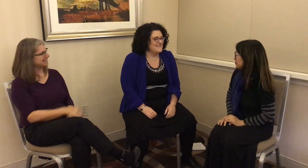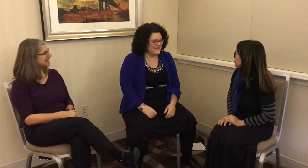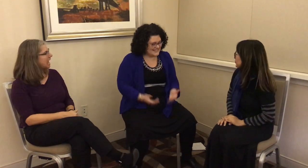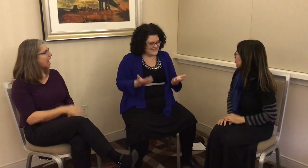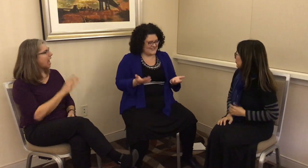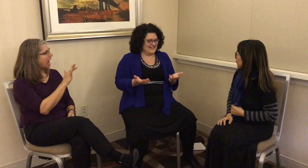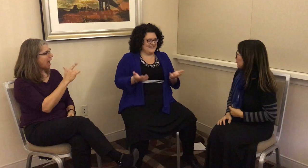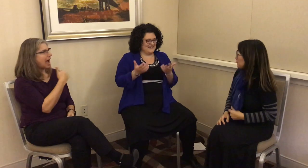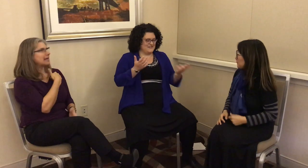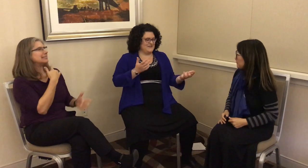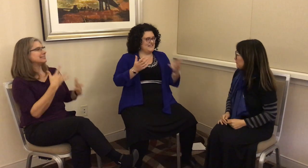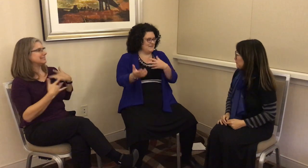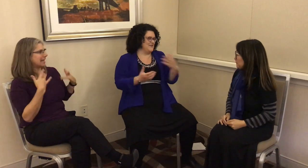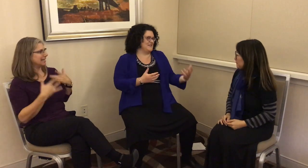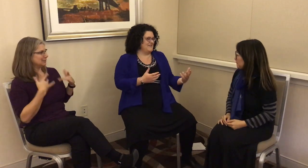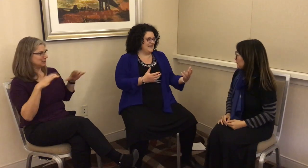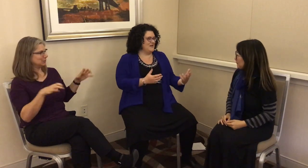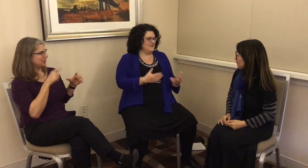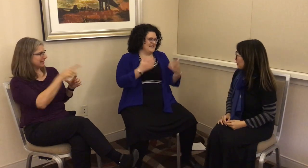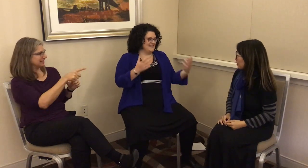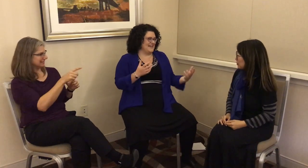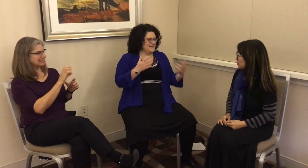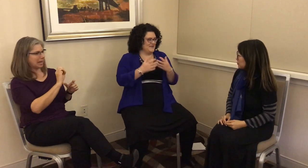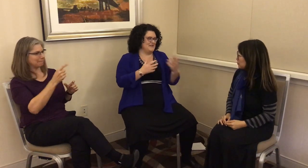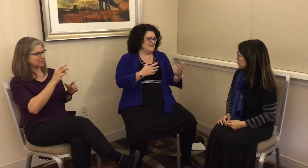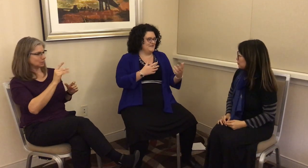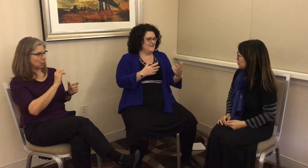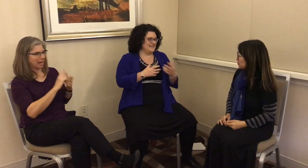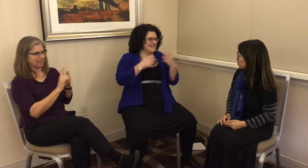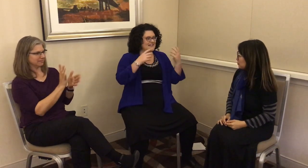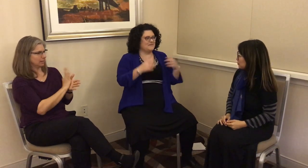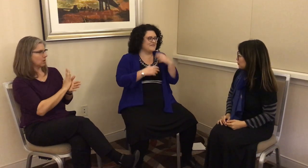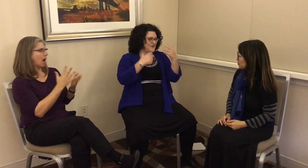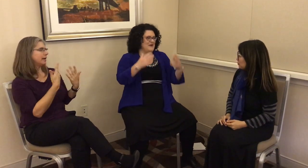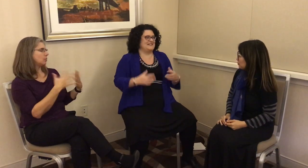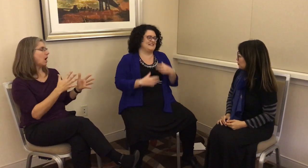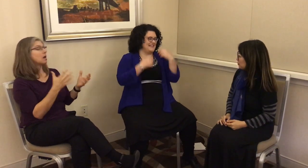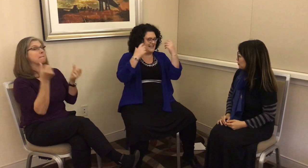get to do this episode as a video because we had a number of requests to say, “Can